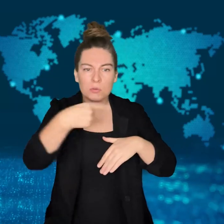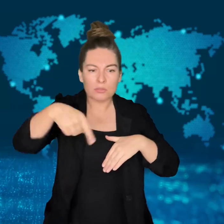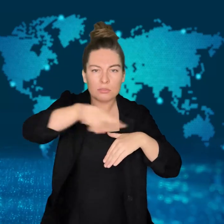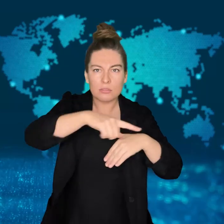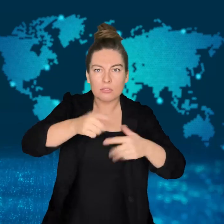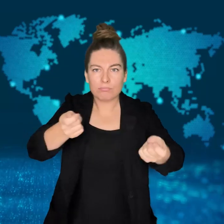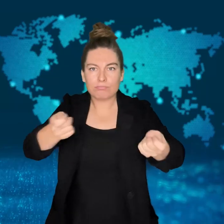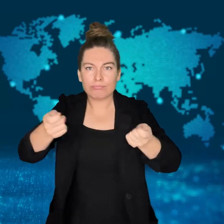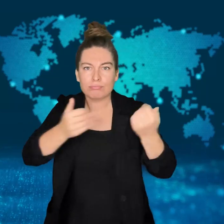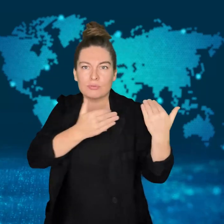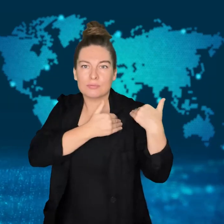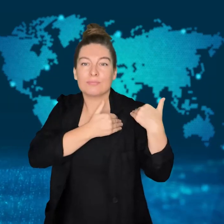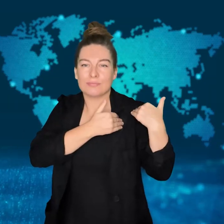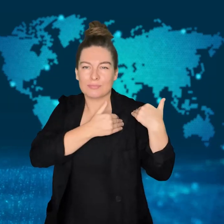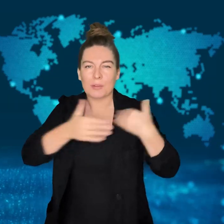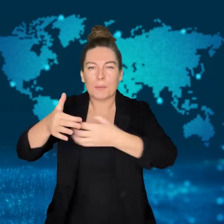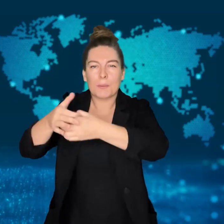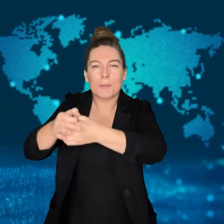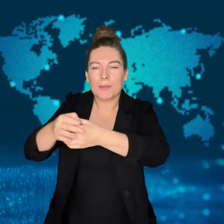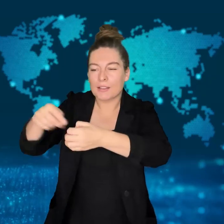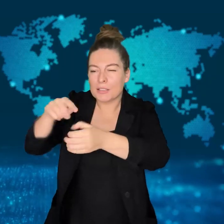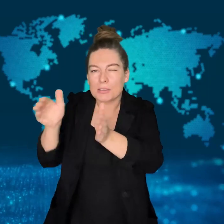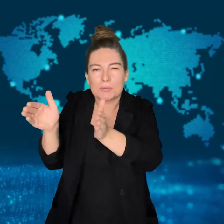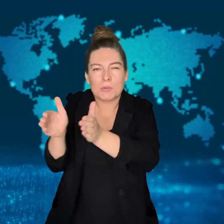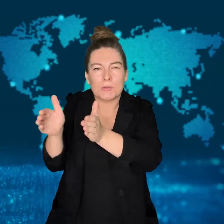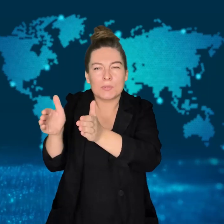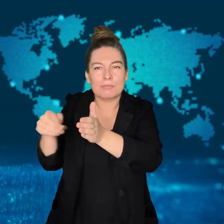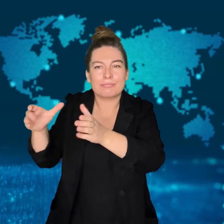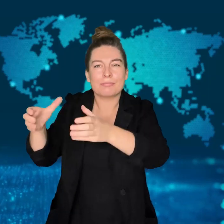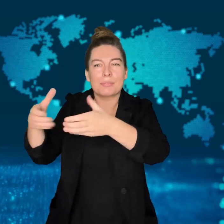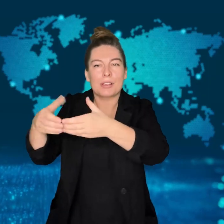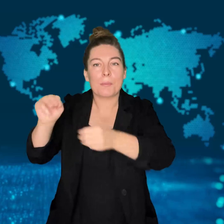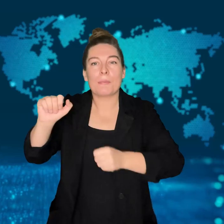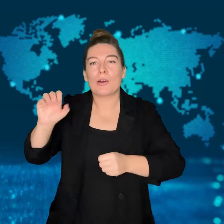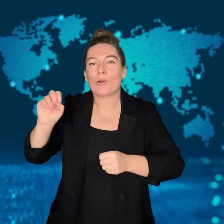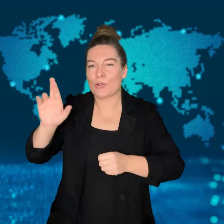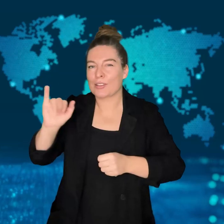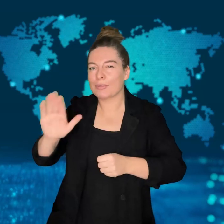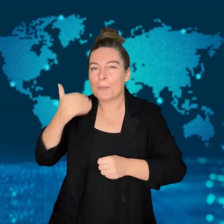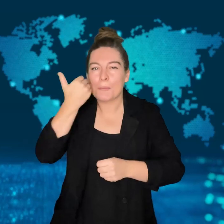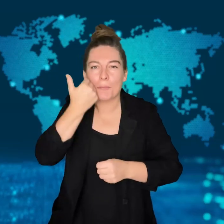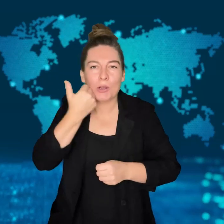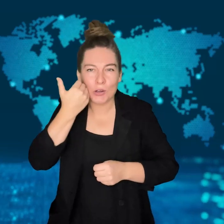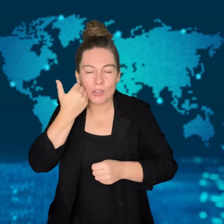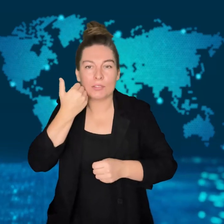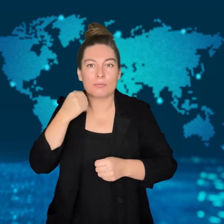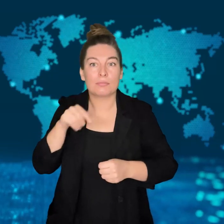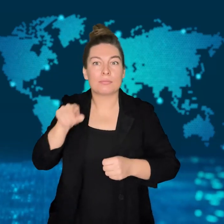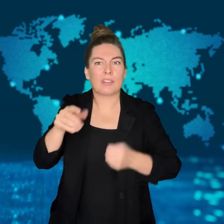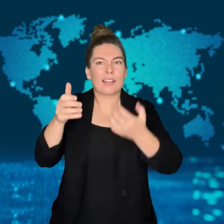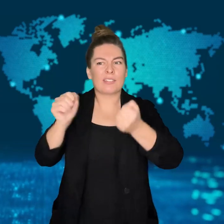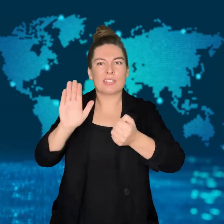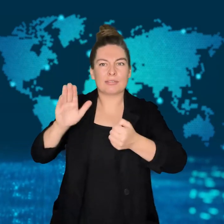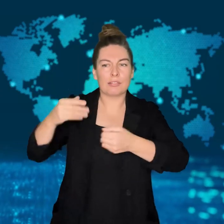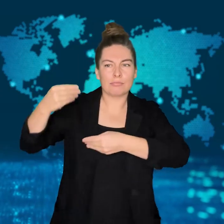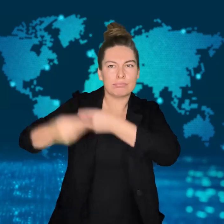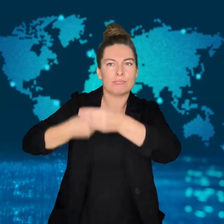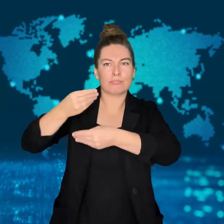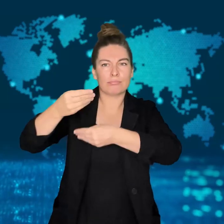The party won six of the 123 seats in New Zealand's 54th Parliament.